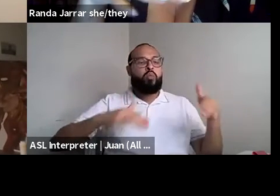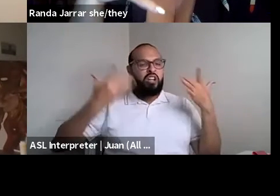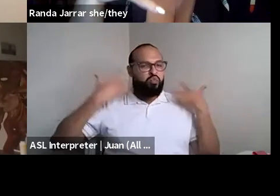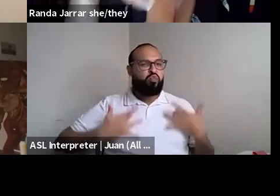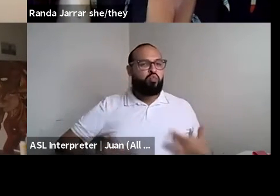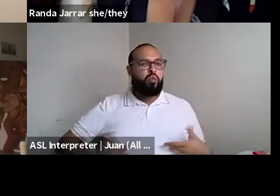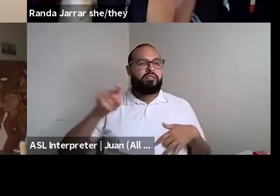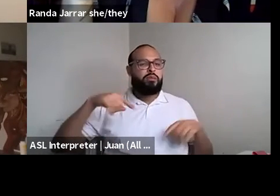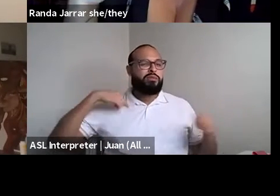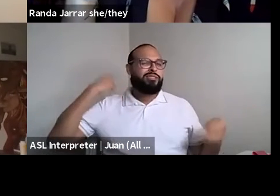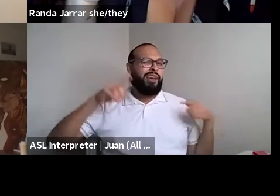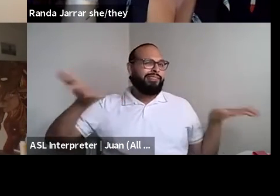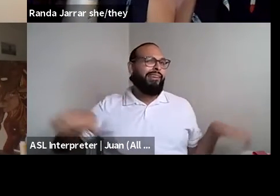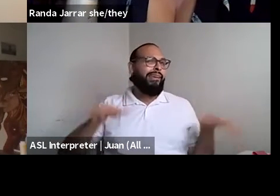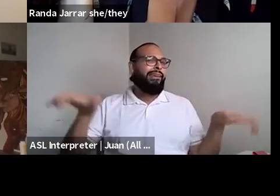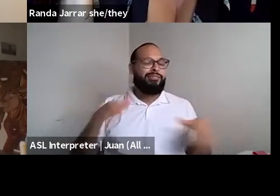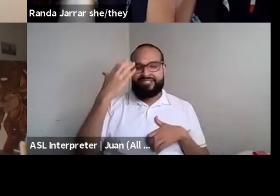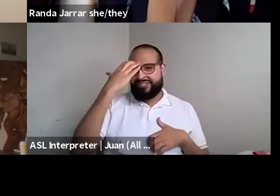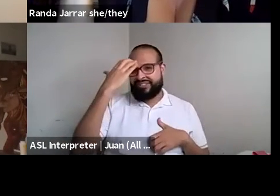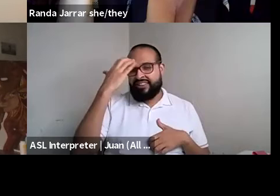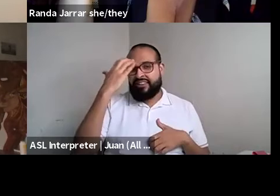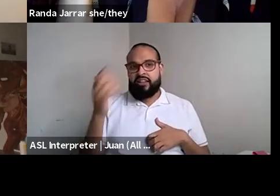Randa Jarrar she/they: And and Randa Jarrar she/they: You know, just being, being a savage Arab and